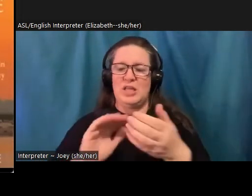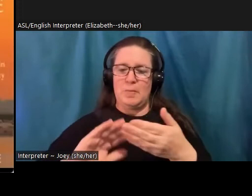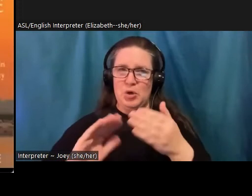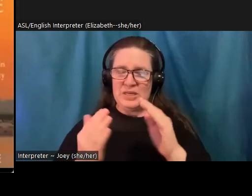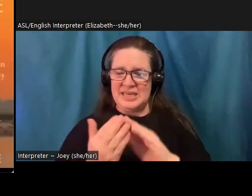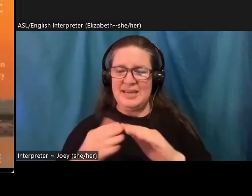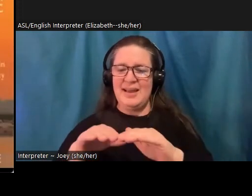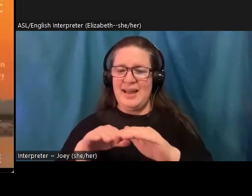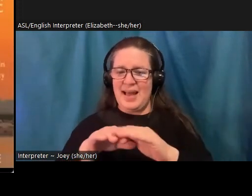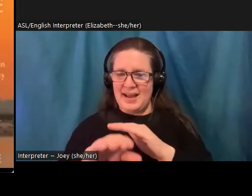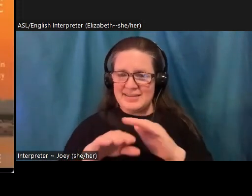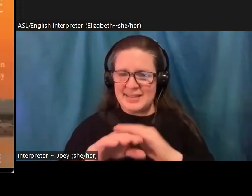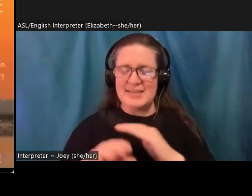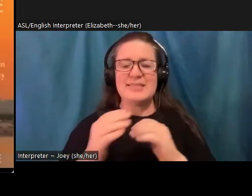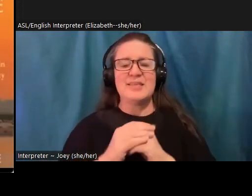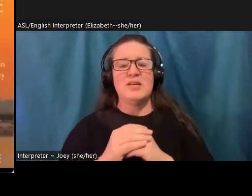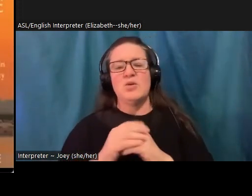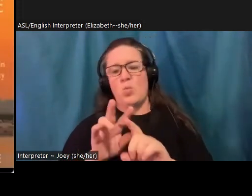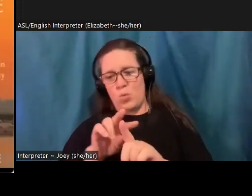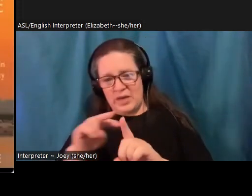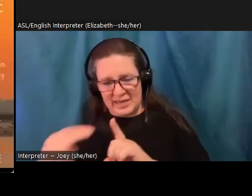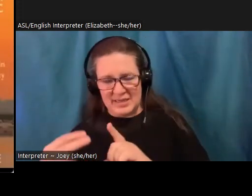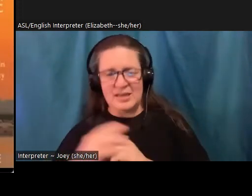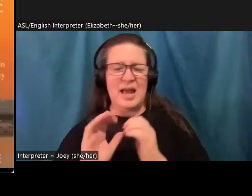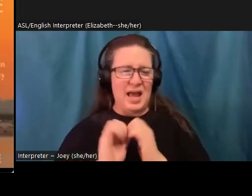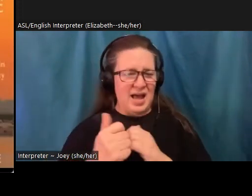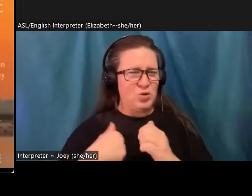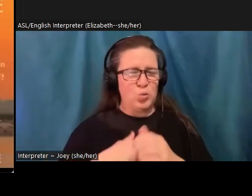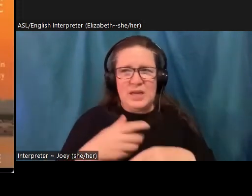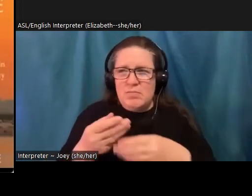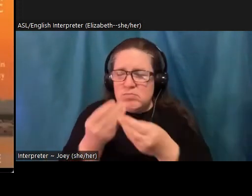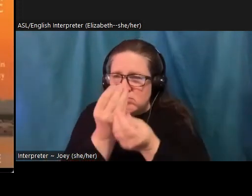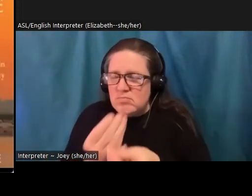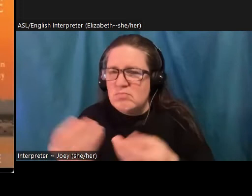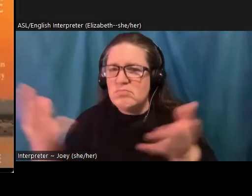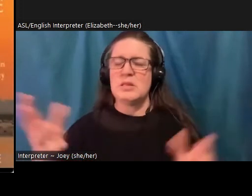mobilizing people to start being really seriously aware that they